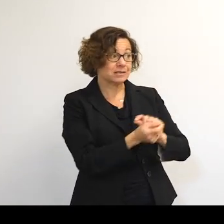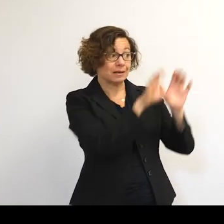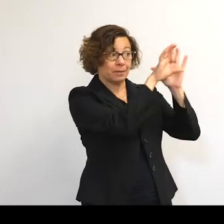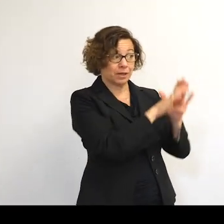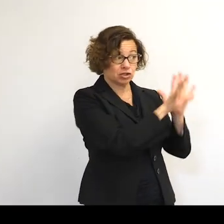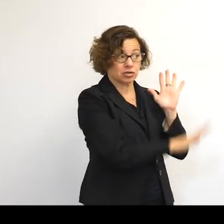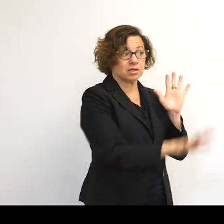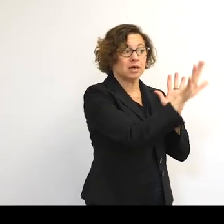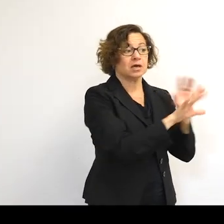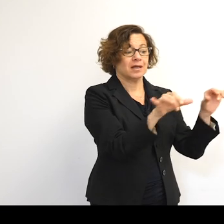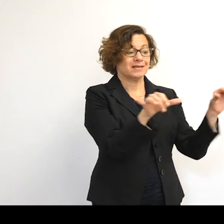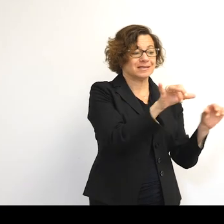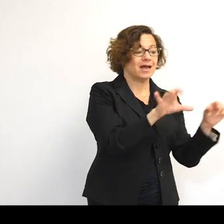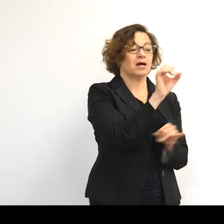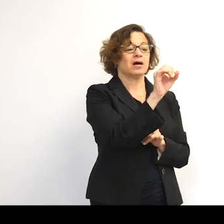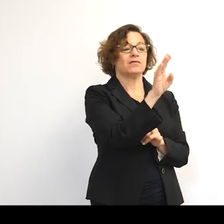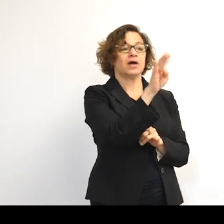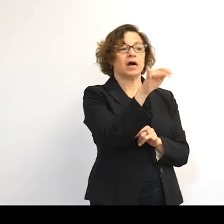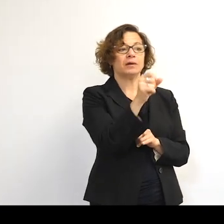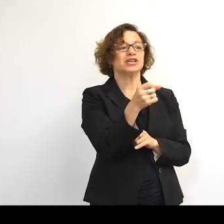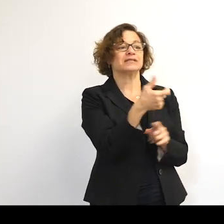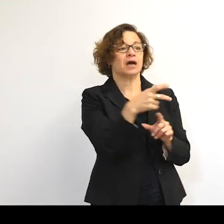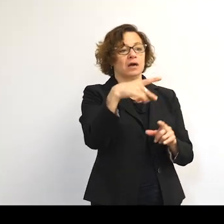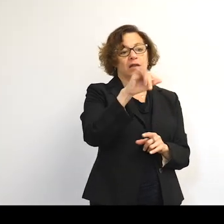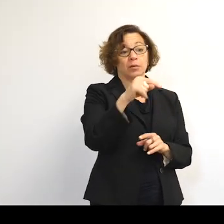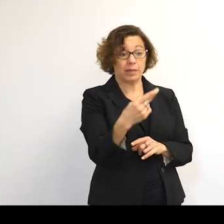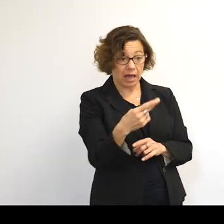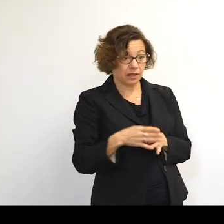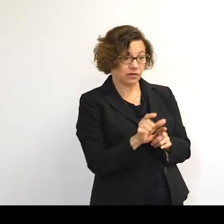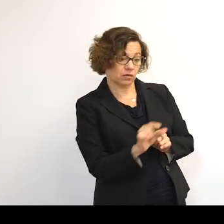is the scale of the actual objects. Their paths, and their locations, their orbits